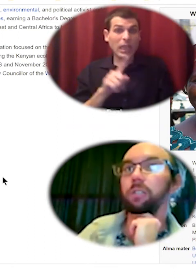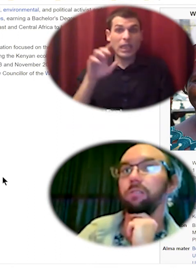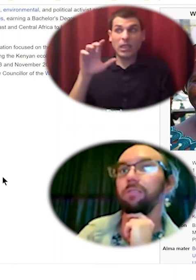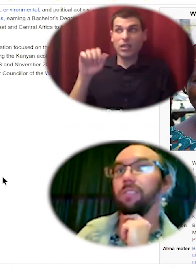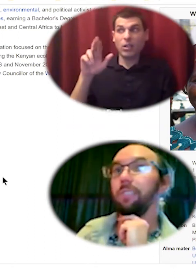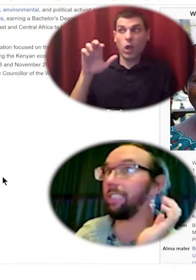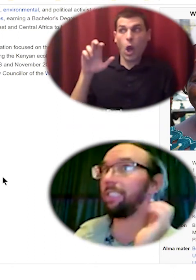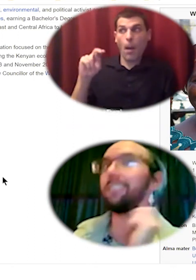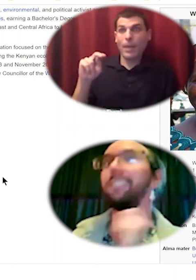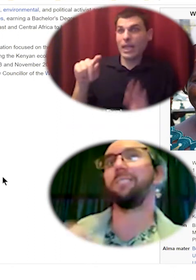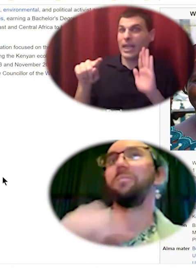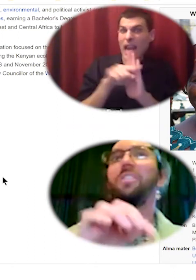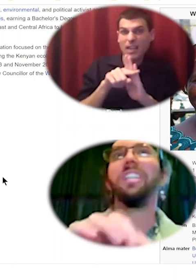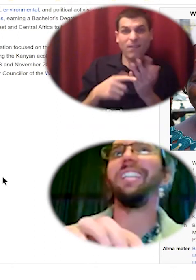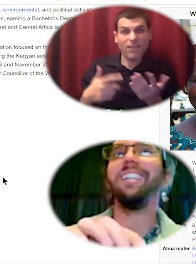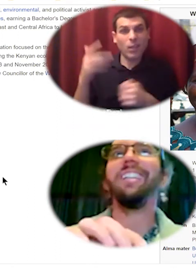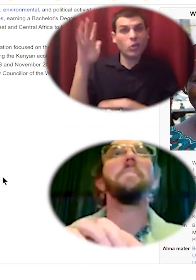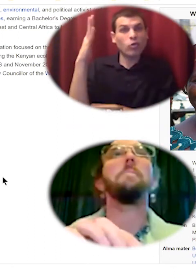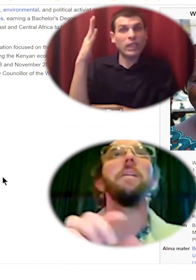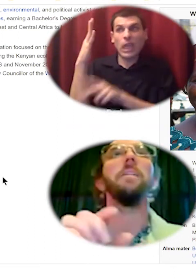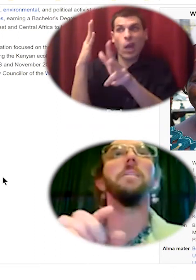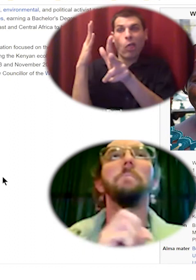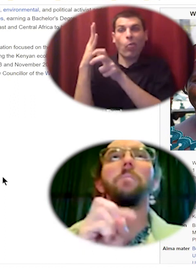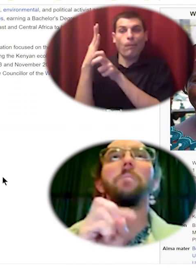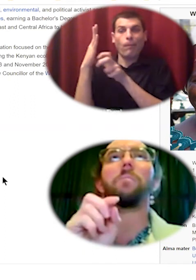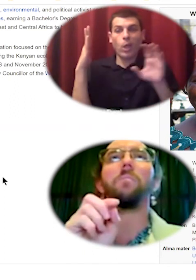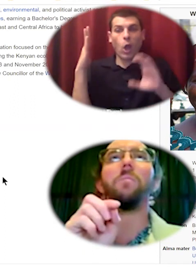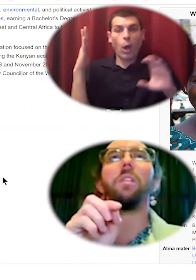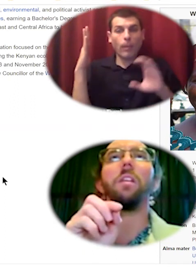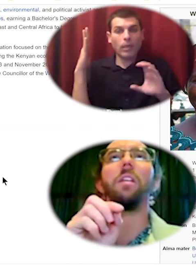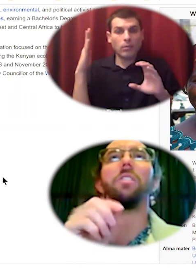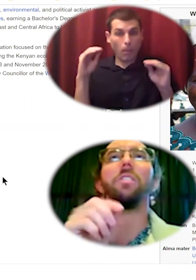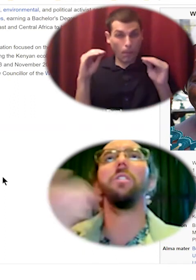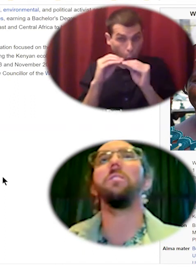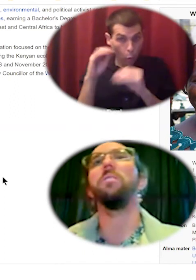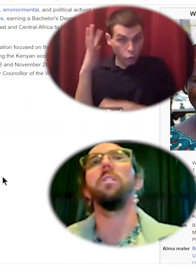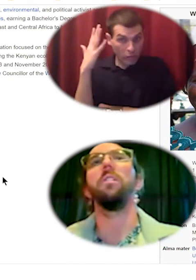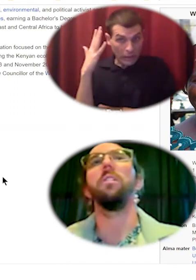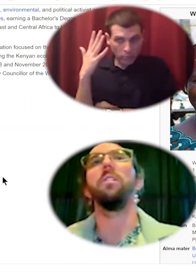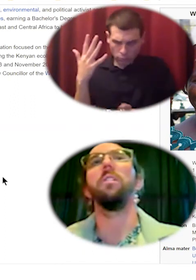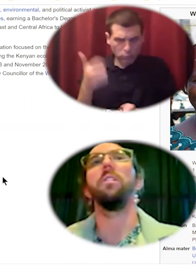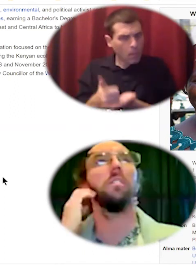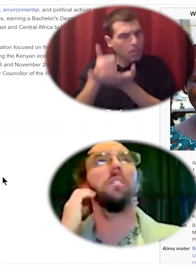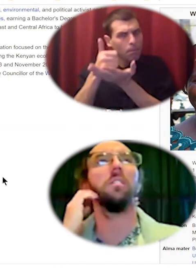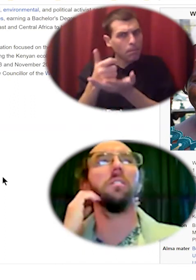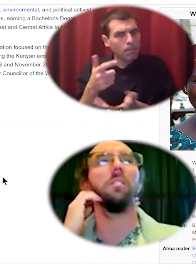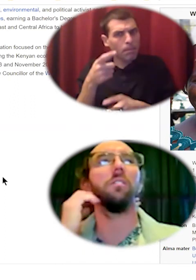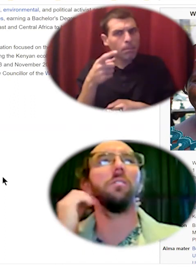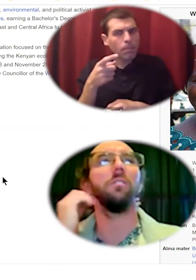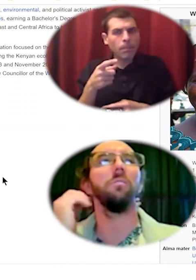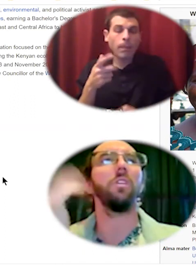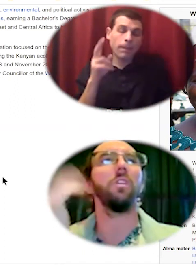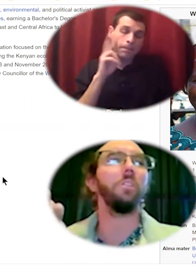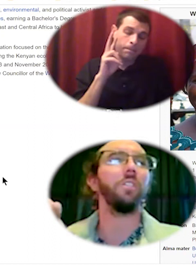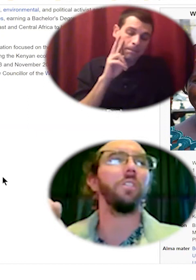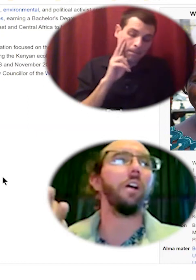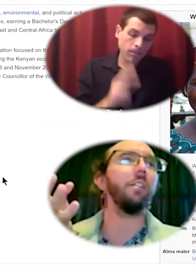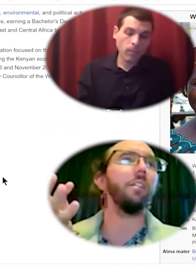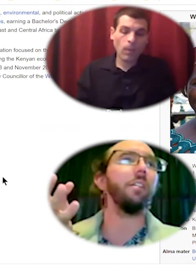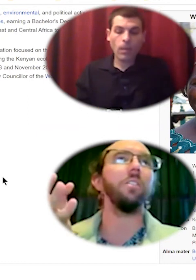resource management we'll see and so Wangari Maathai is a